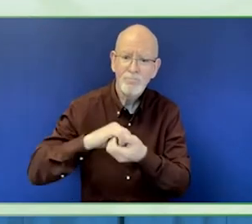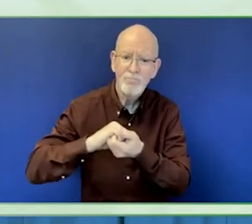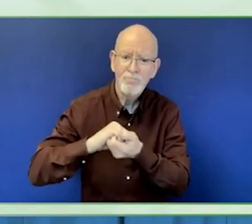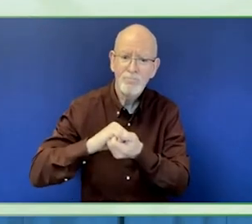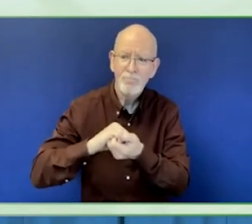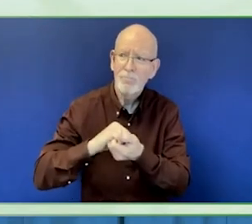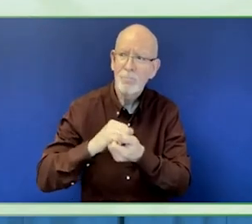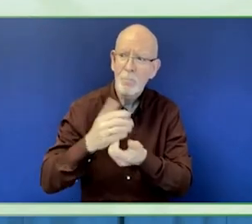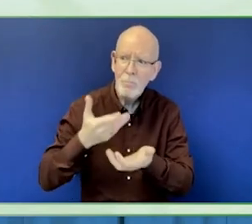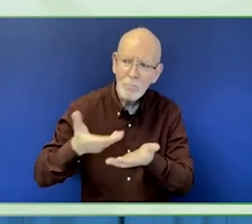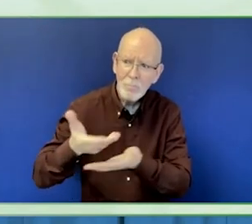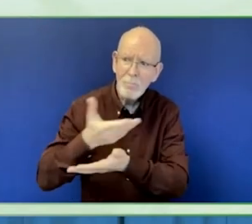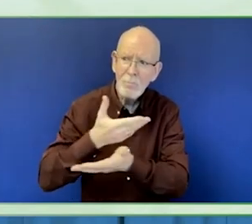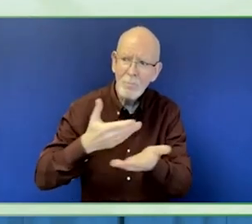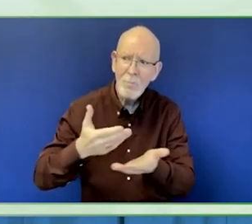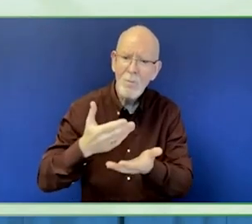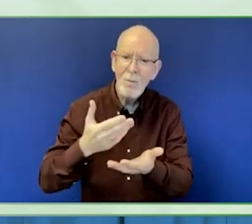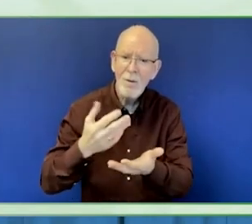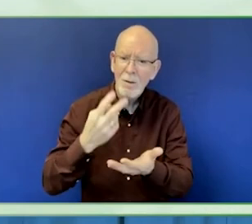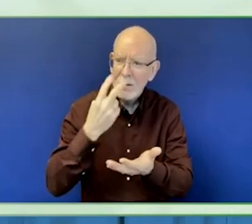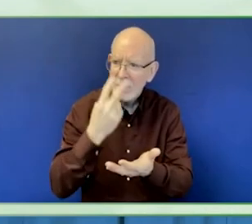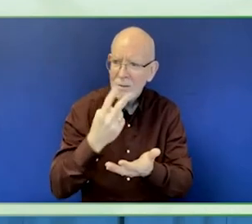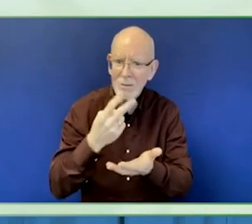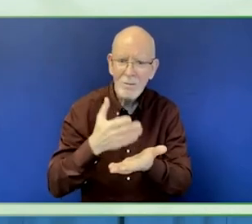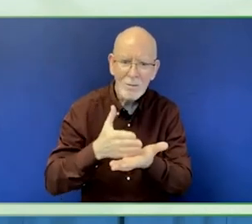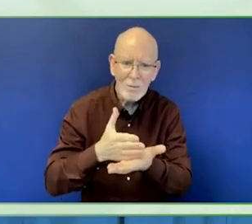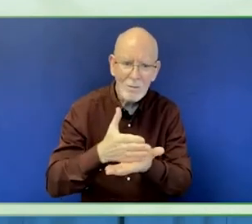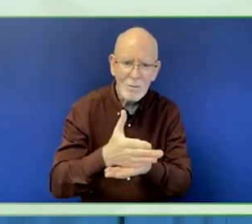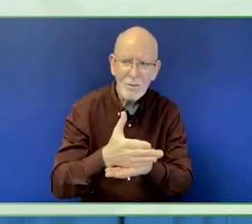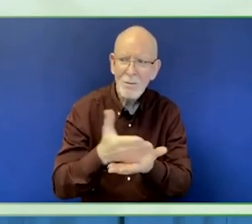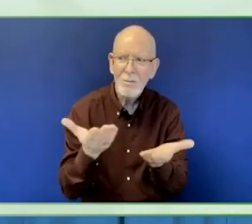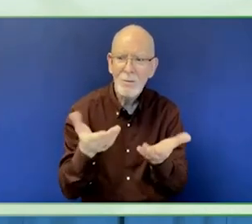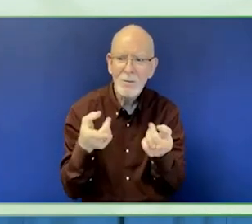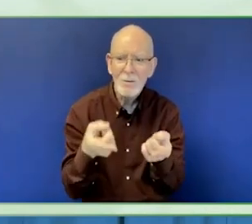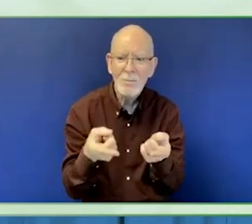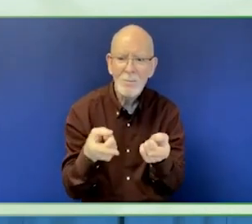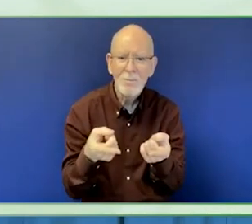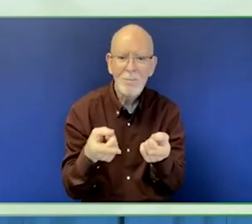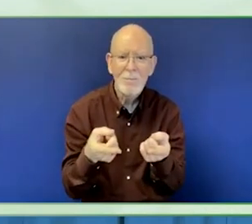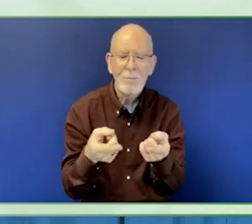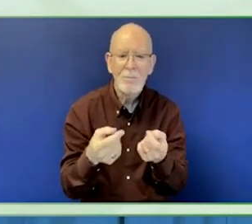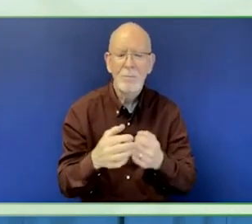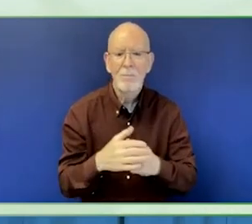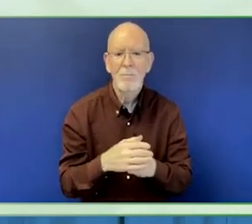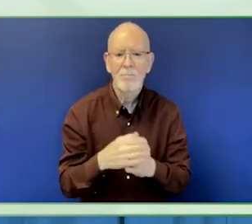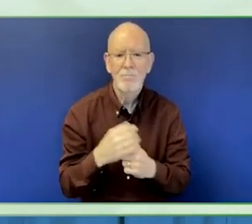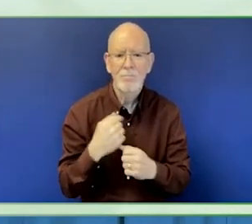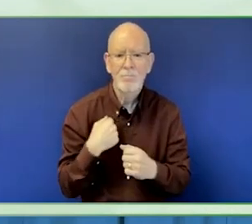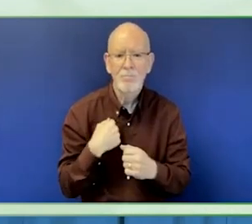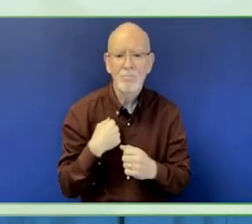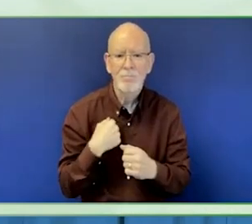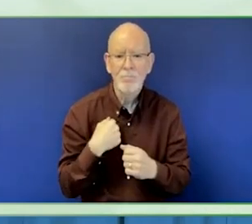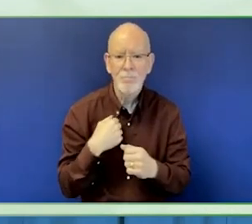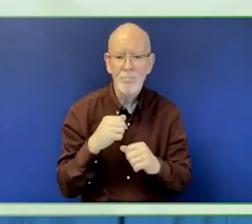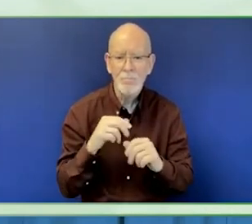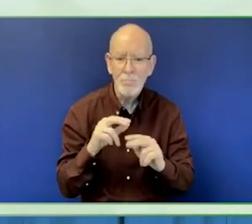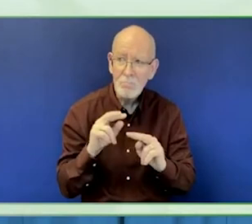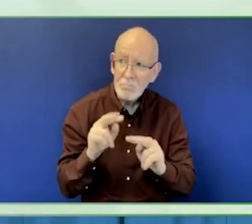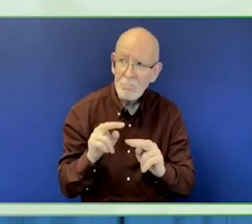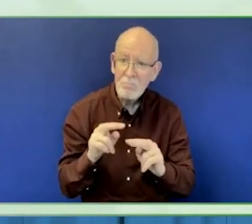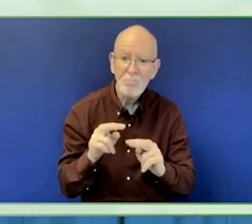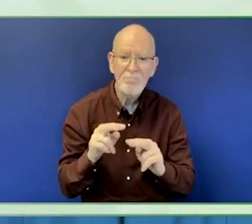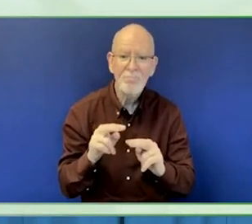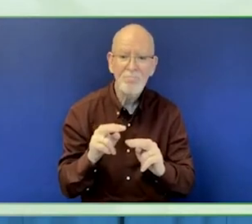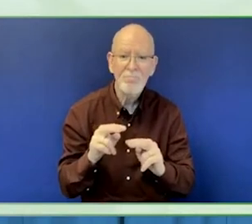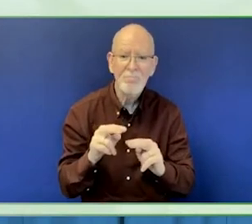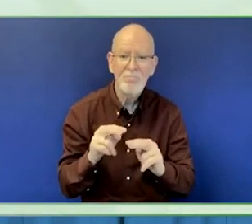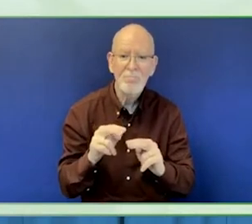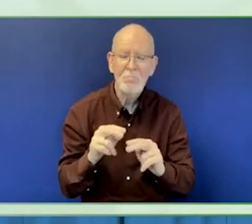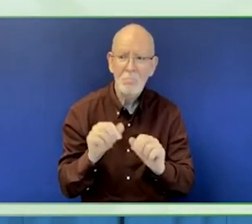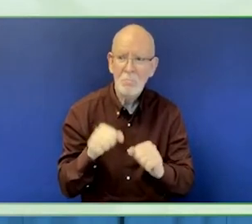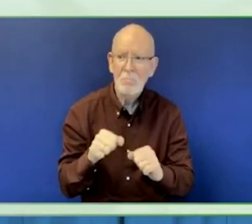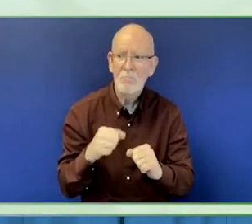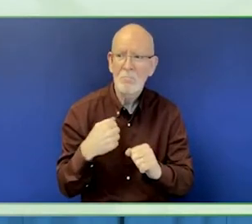We will continue with part of the panel and grant making and strategy,